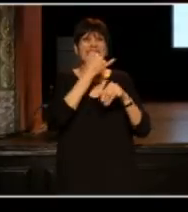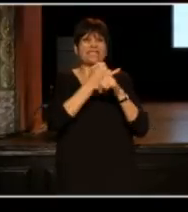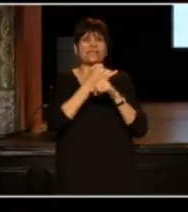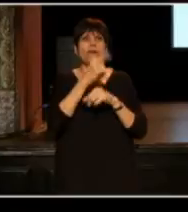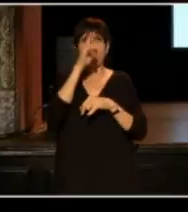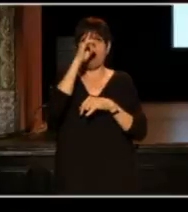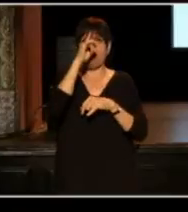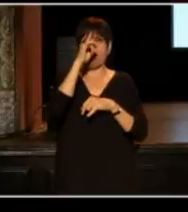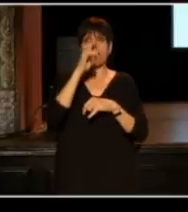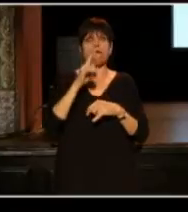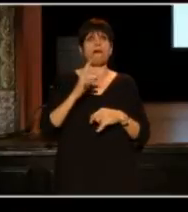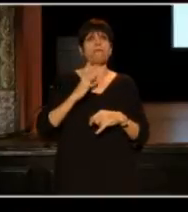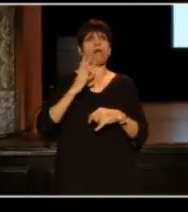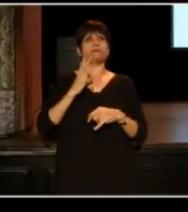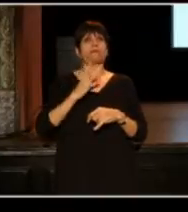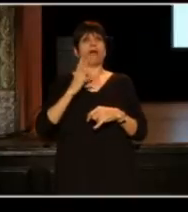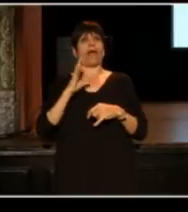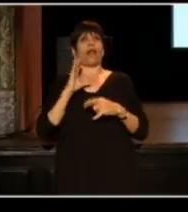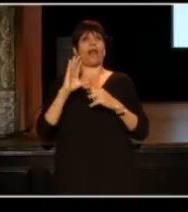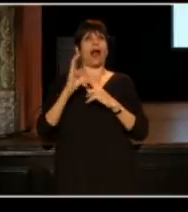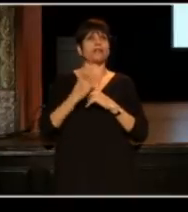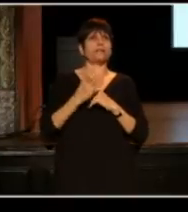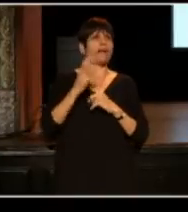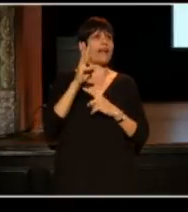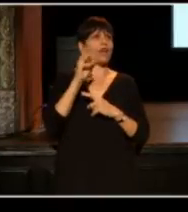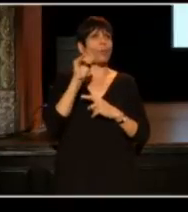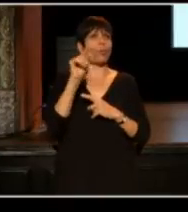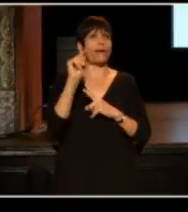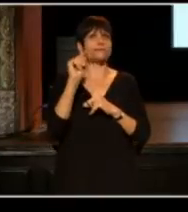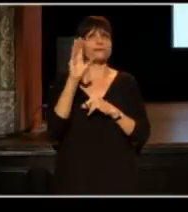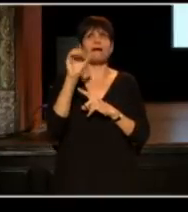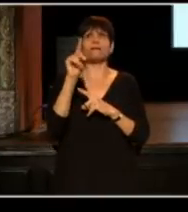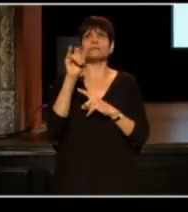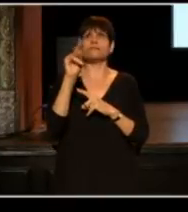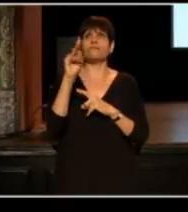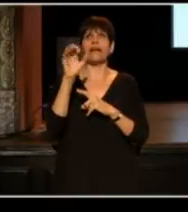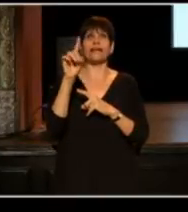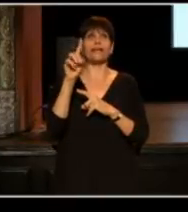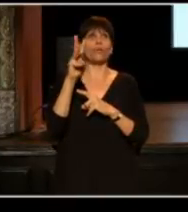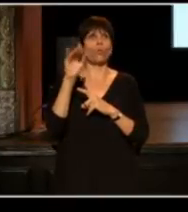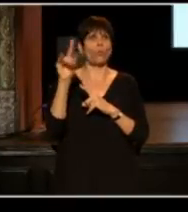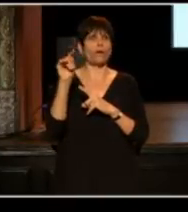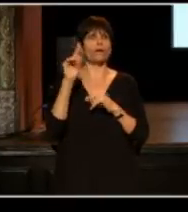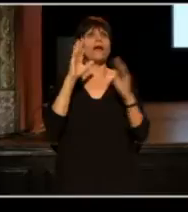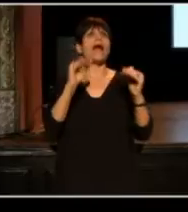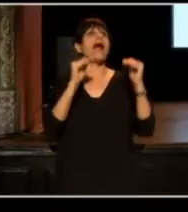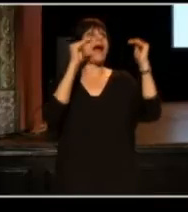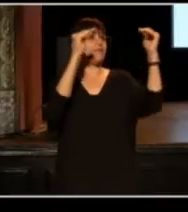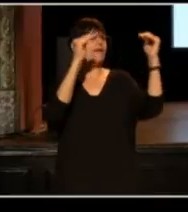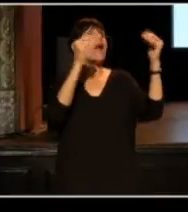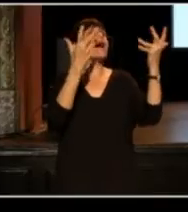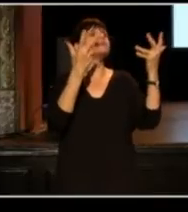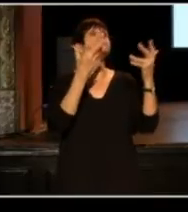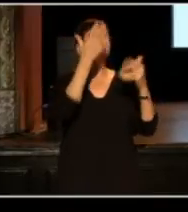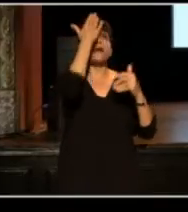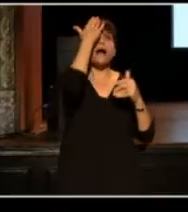Several of my Onion colleagues and I left to advance the cause of comedy and storytelling and technology